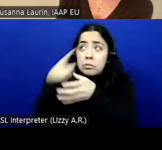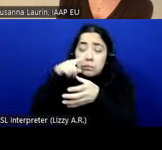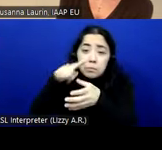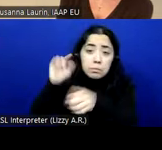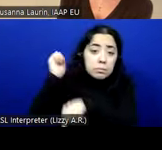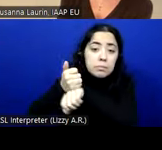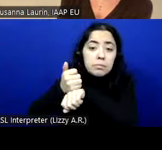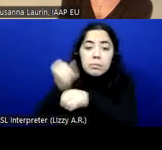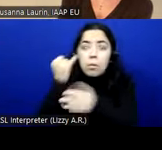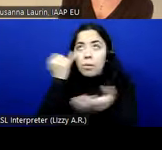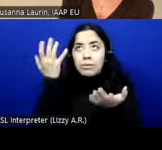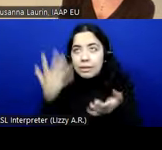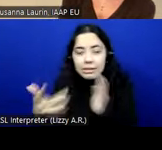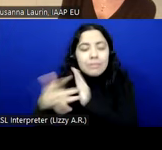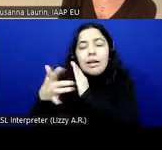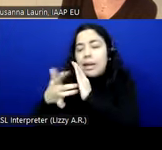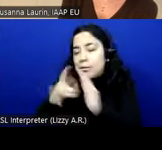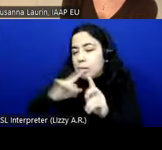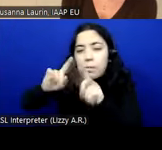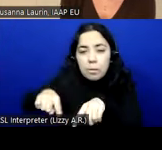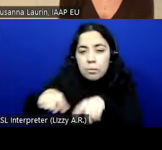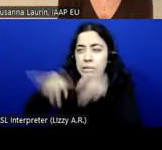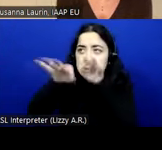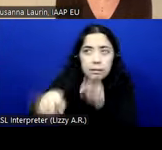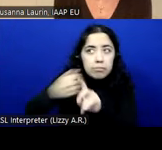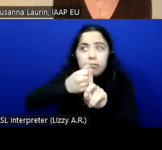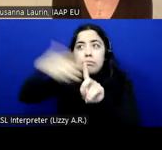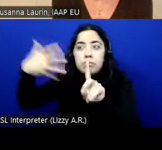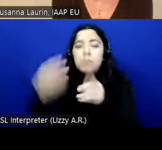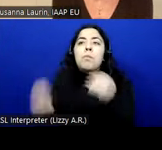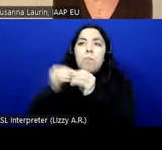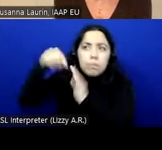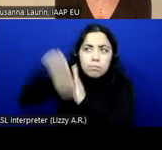let's say, a technical report to explain more about the EN. It would be nice. Again,